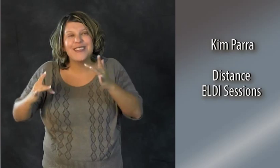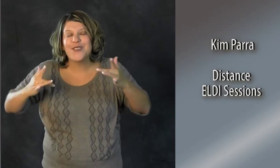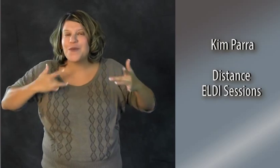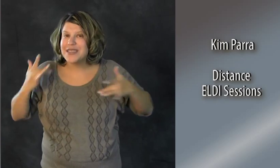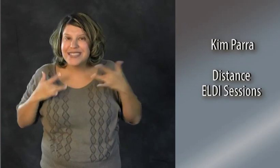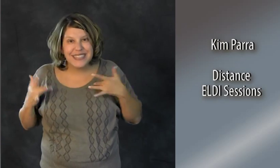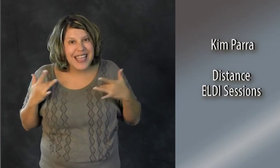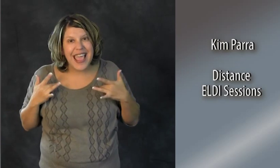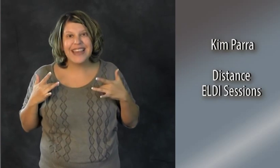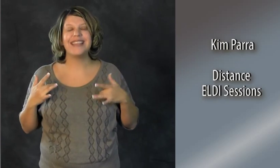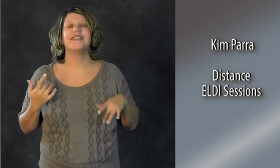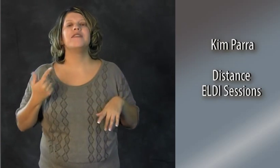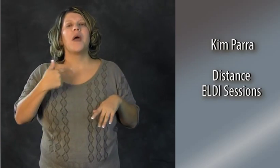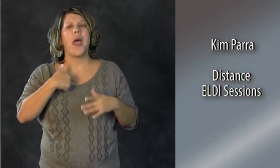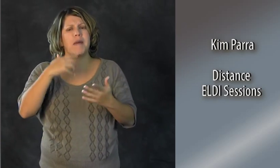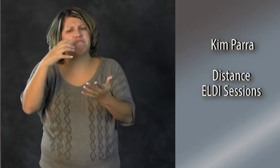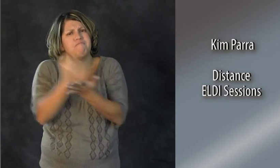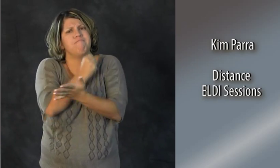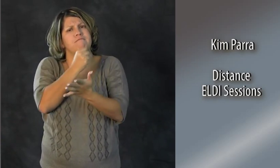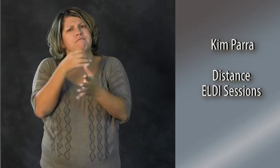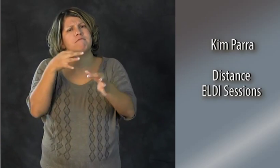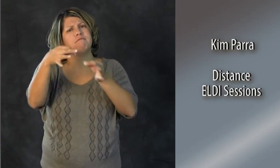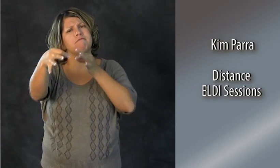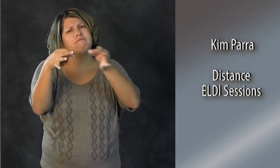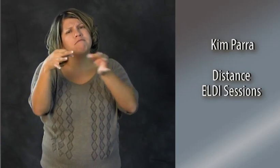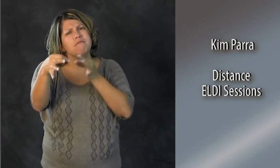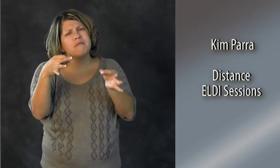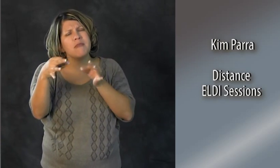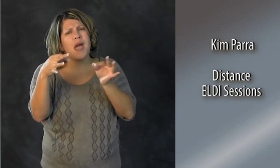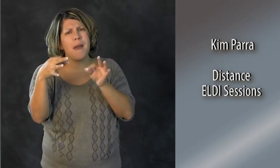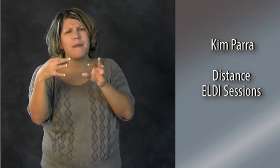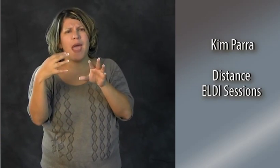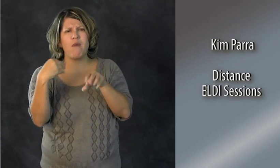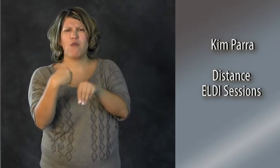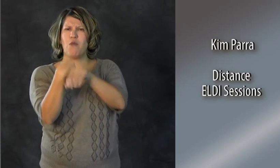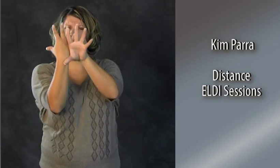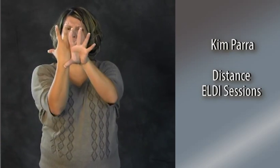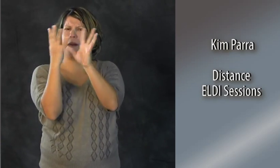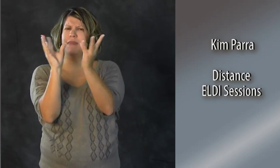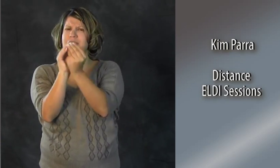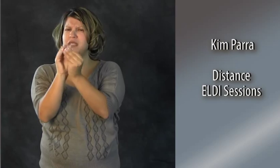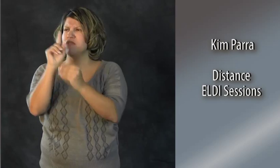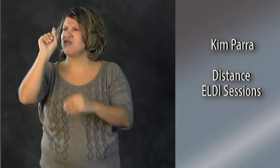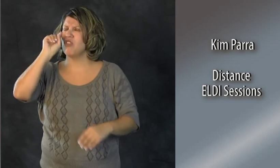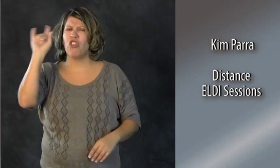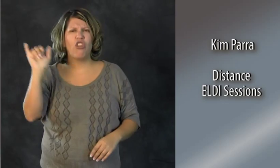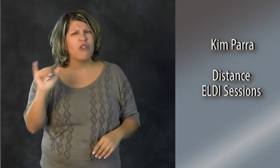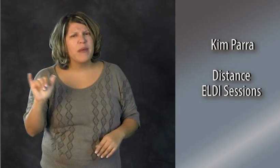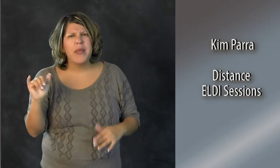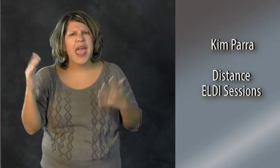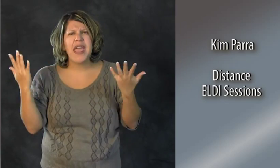It's very exciting! I would like to take this opportunity to explain distance ELDI sessions,